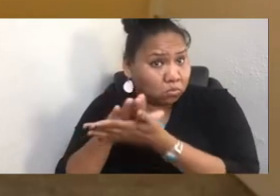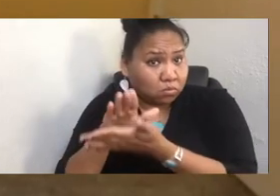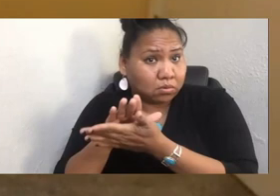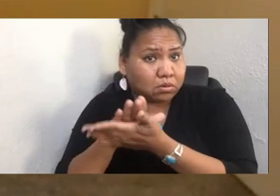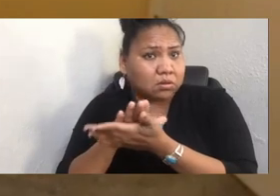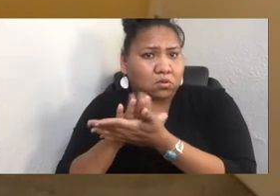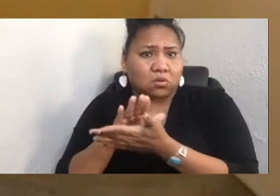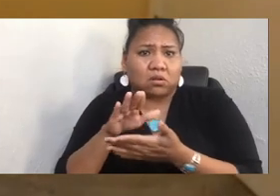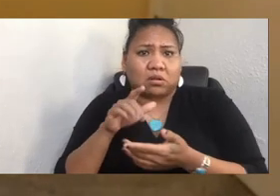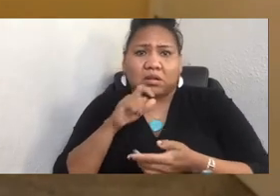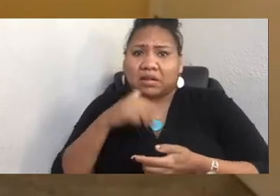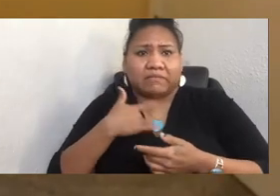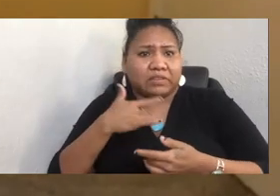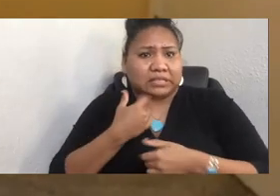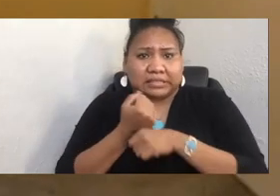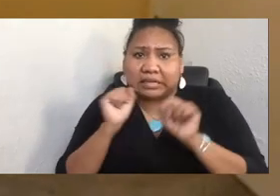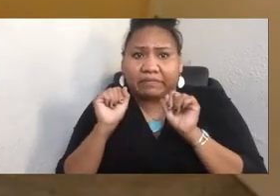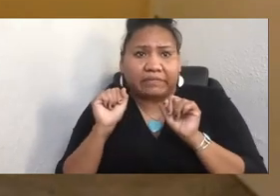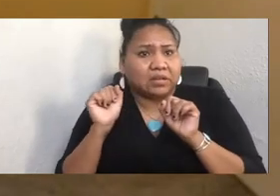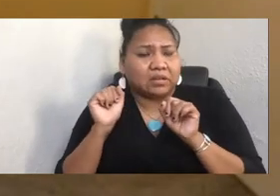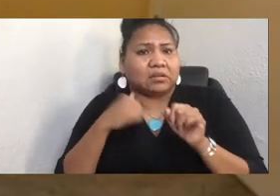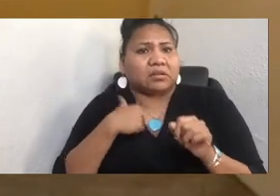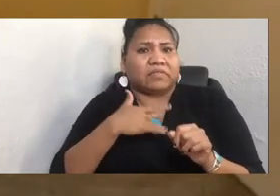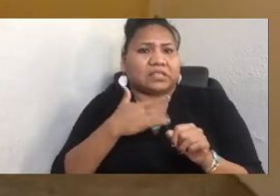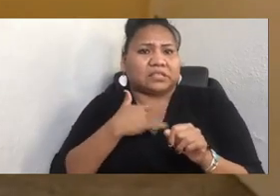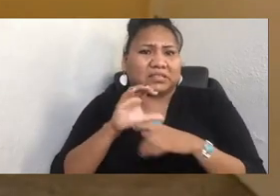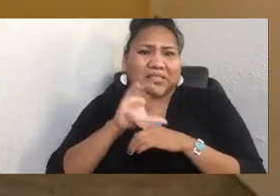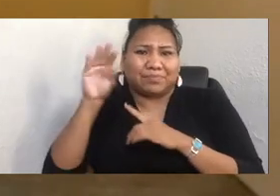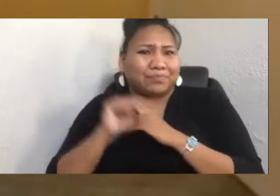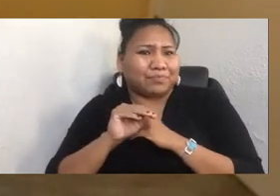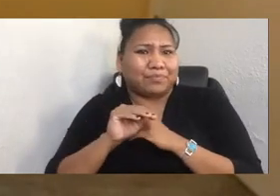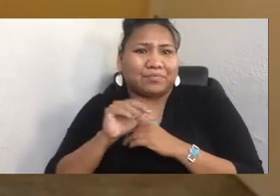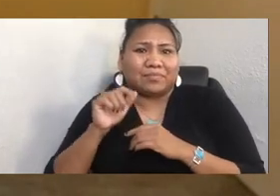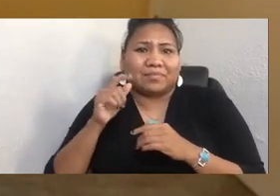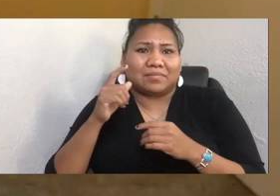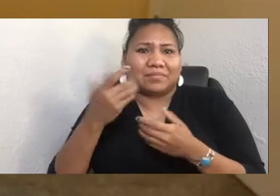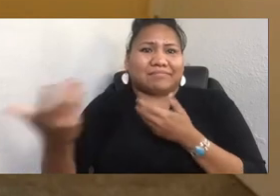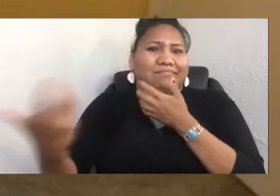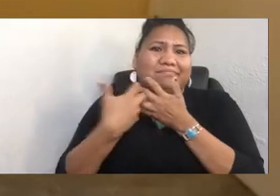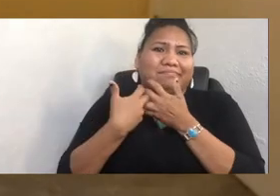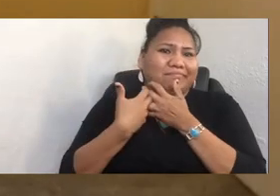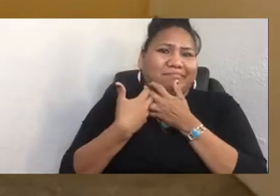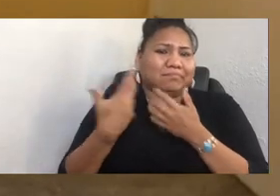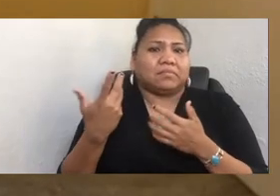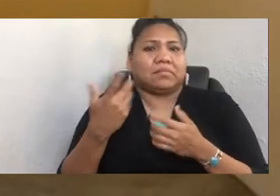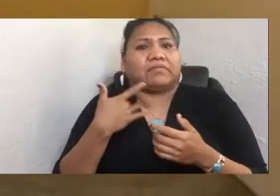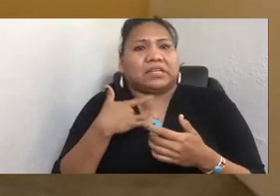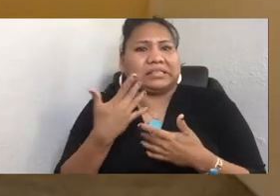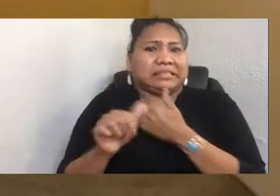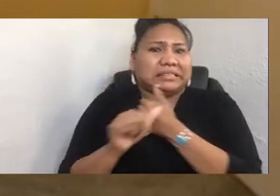find that the curriculum isn't relevant to you, and you find that to be a very dangerous place for you, it's OK for you to say that.